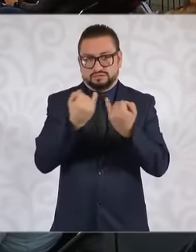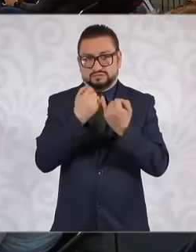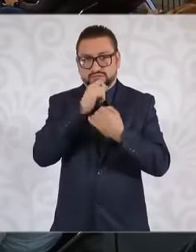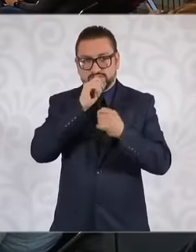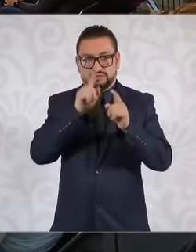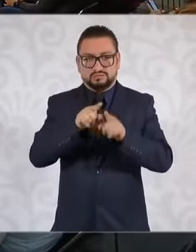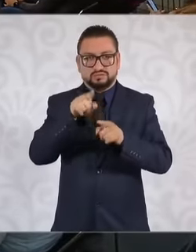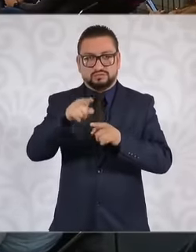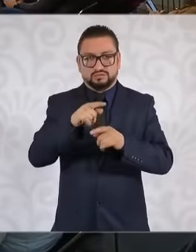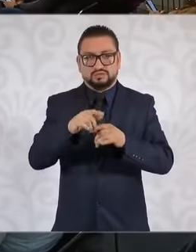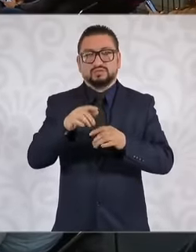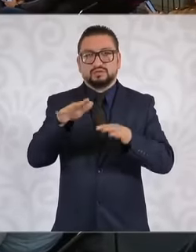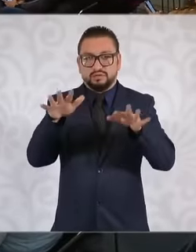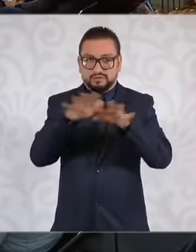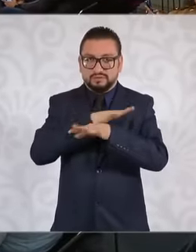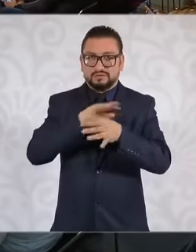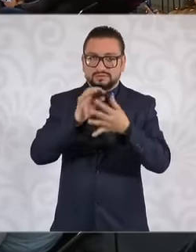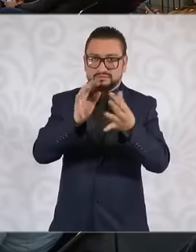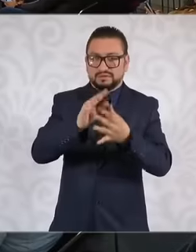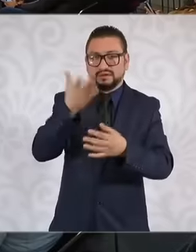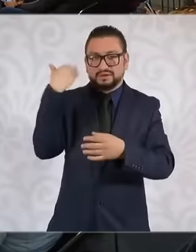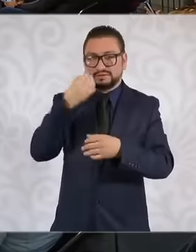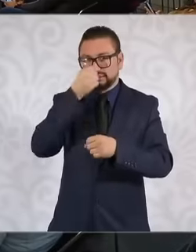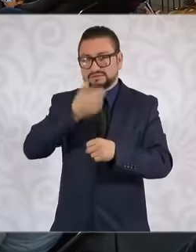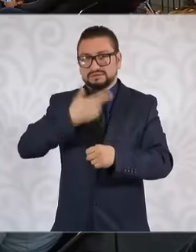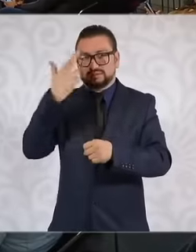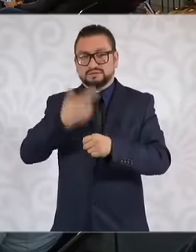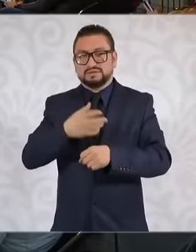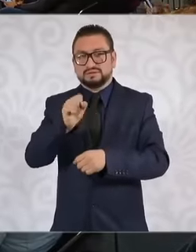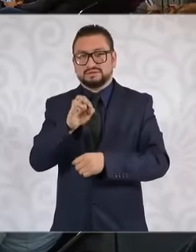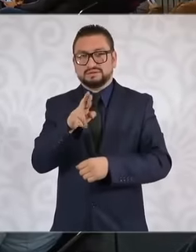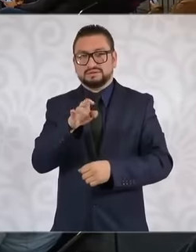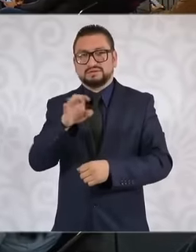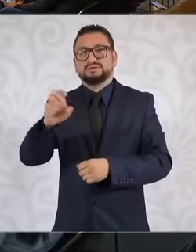hat and comment when you were secretary of foreign relations what the government of Mexico did